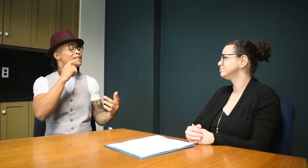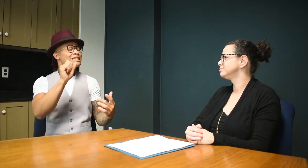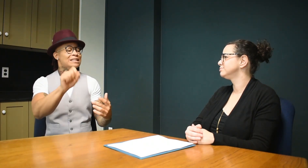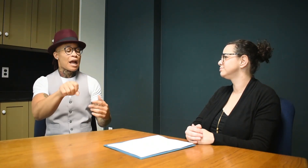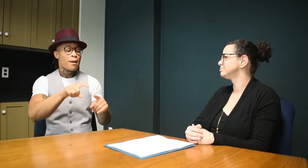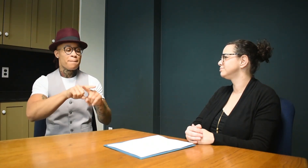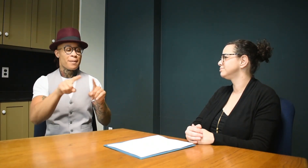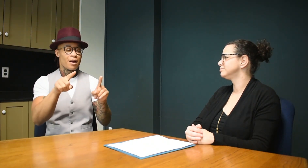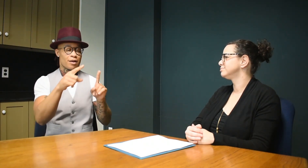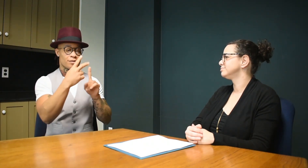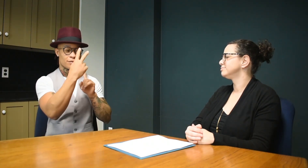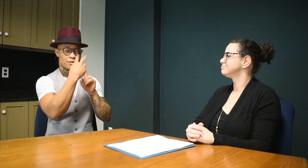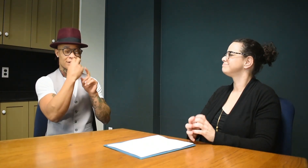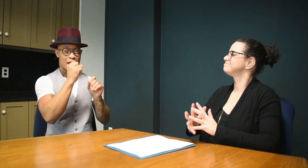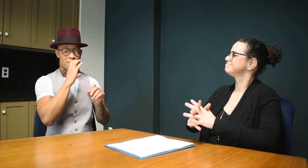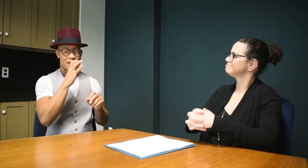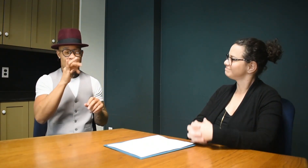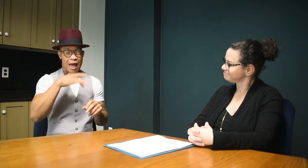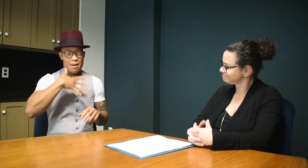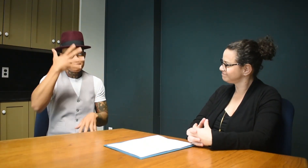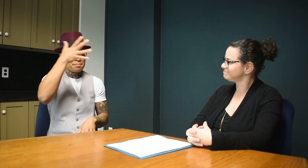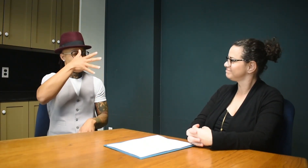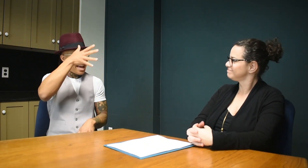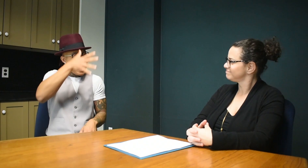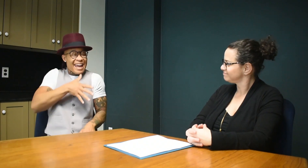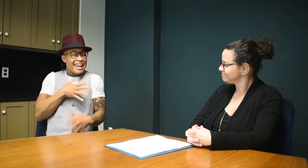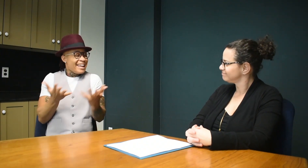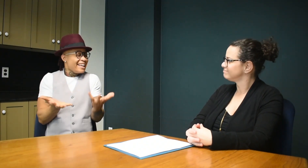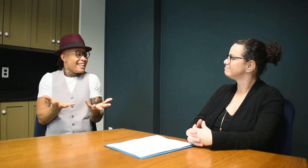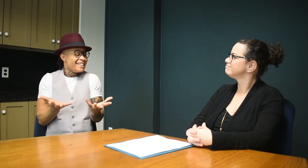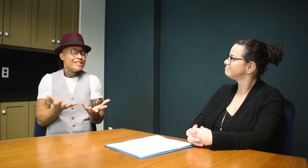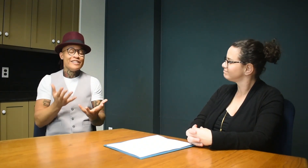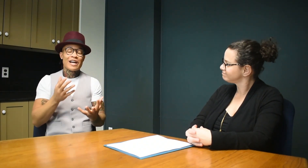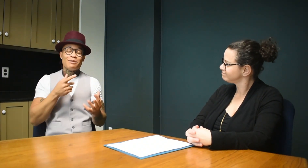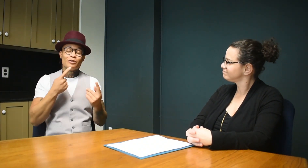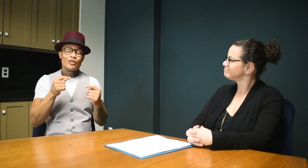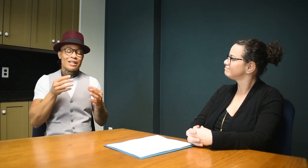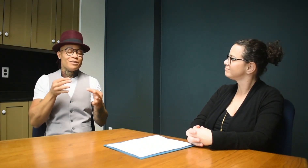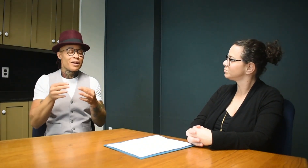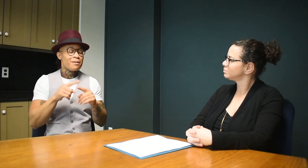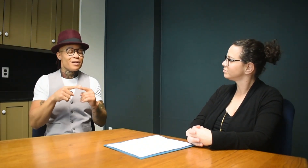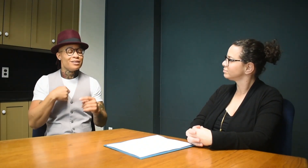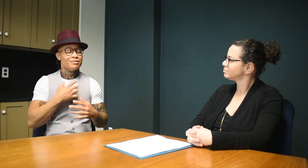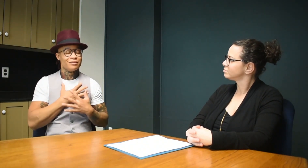I explained to them, "Yes, but those women thought I was a man." I try my best to explain to my girls